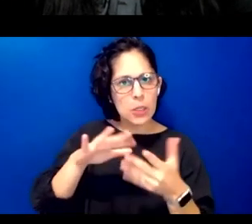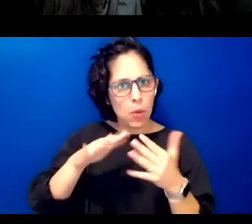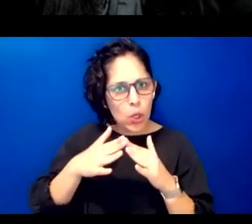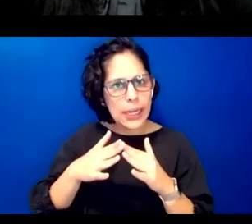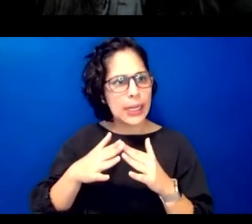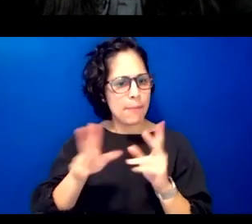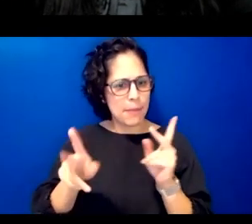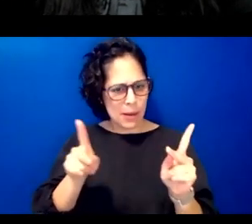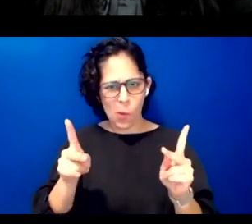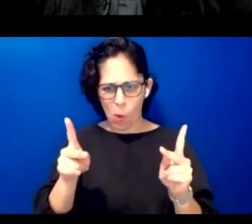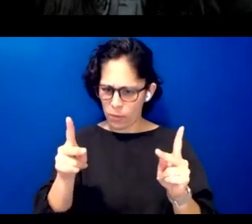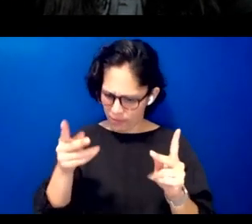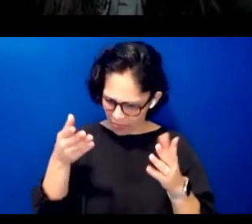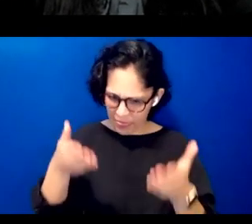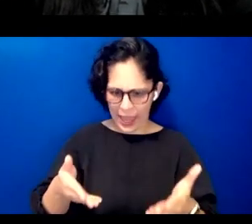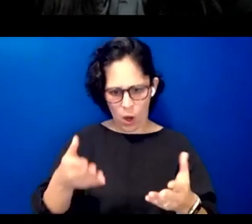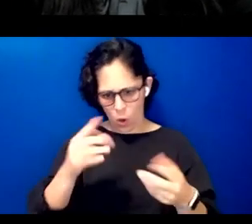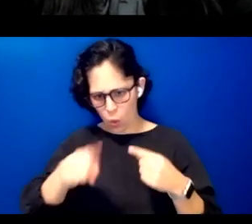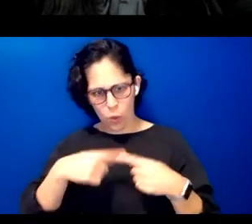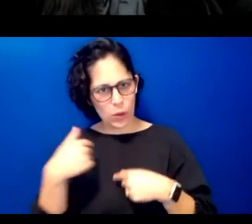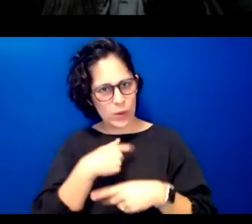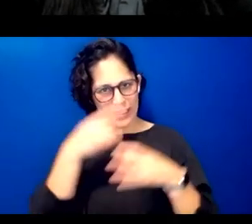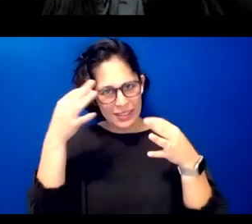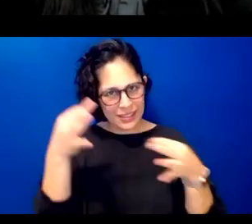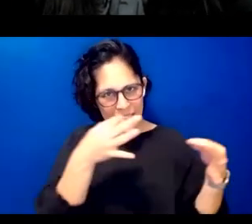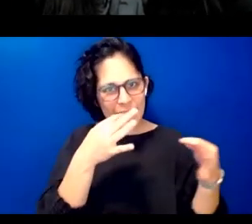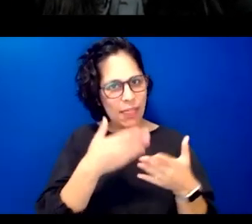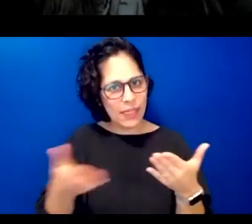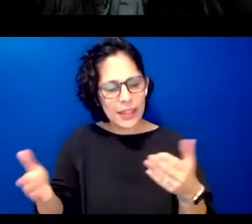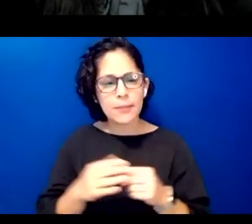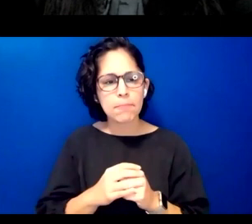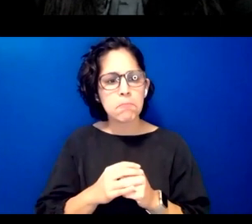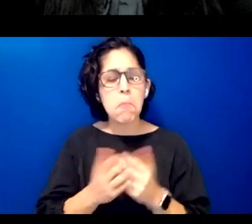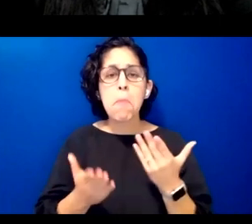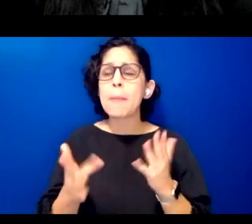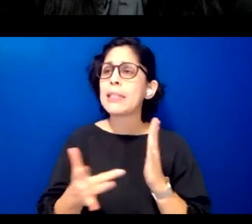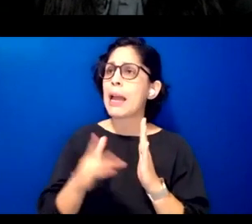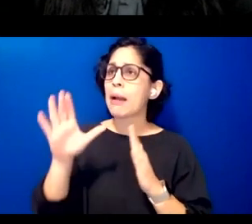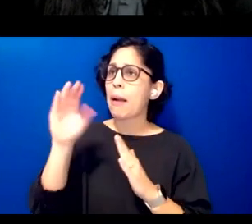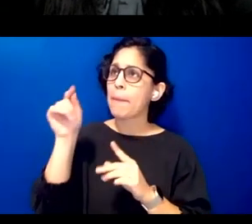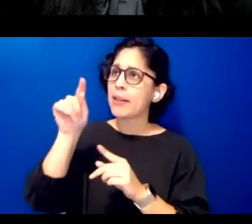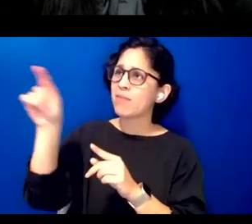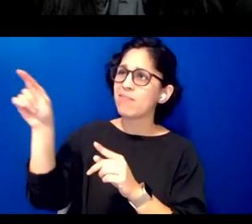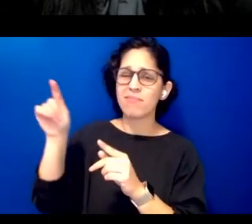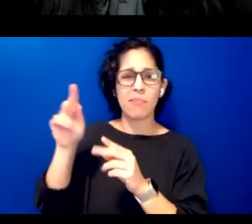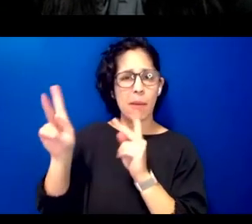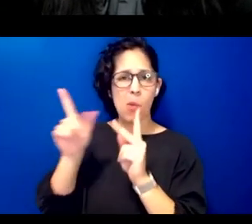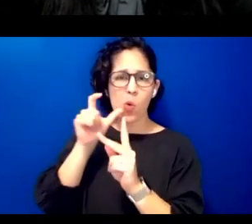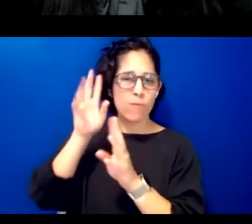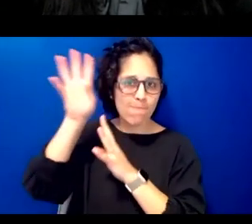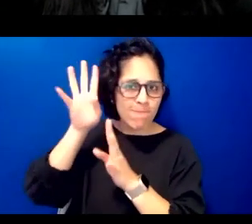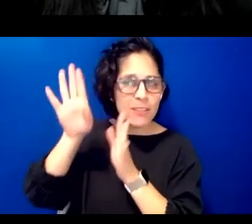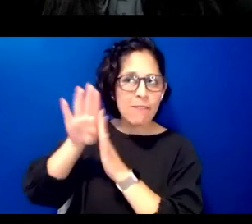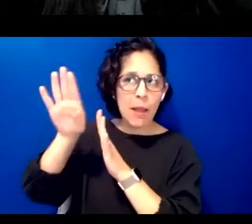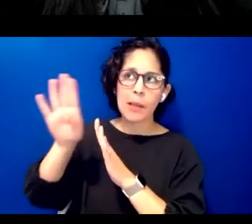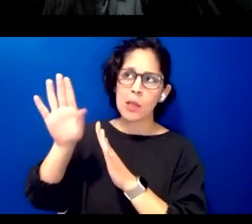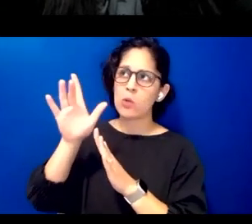in mind it may be common for tech companies and or developers in reaching out to help